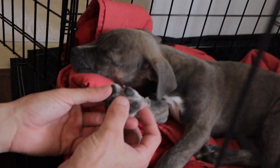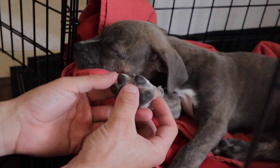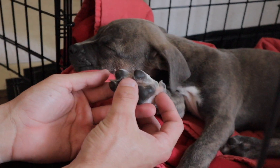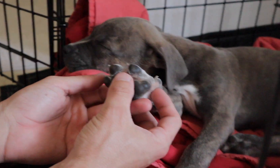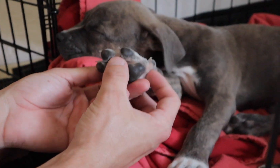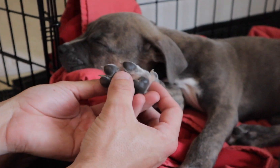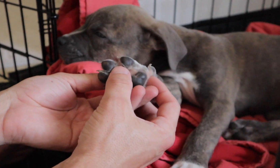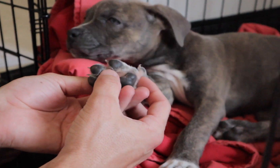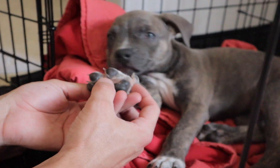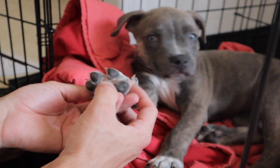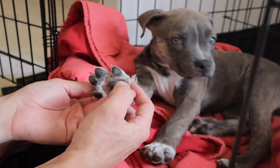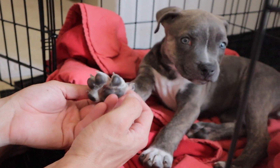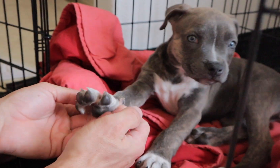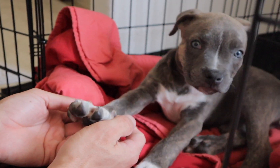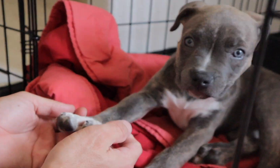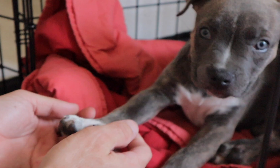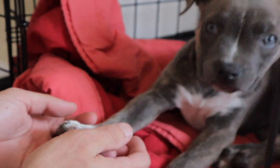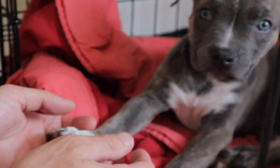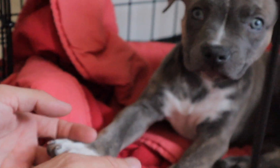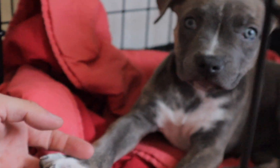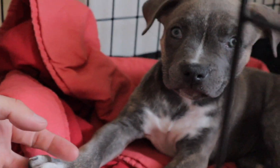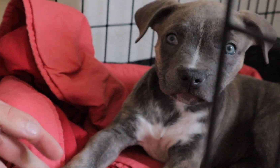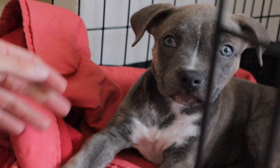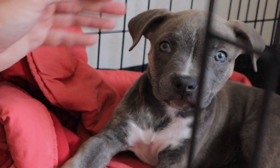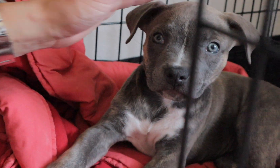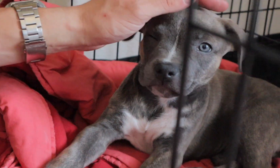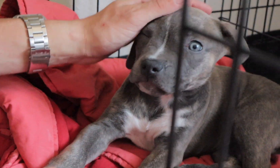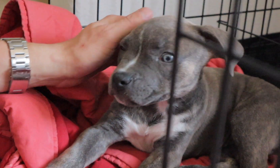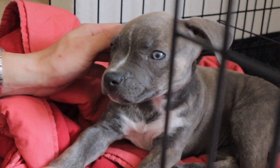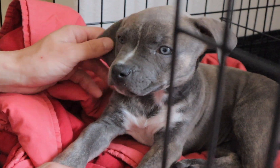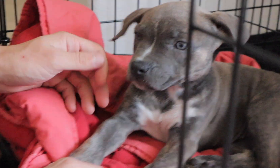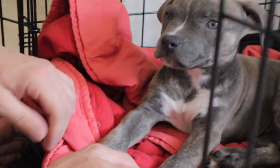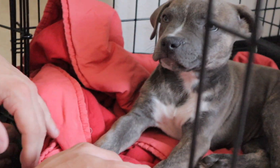E: look at those paws. E: oh oh sorry. You're awake